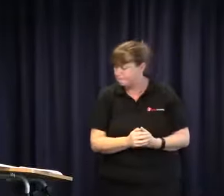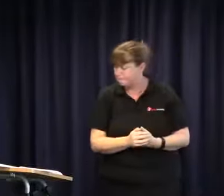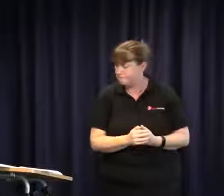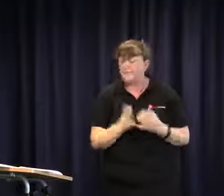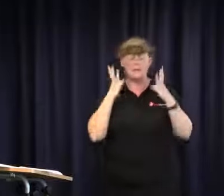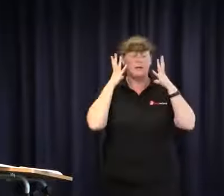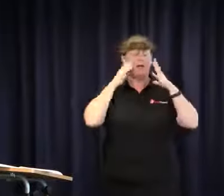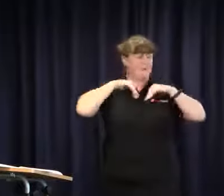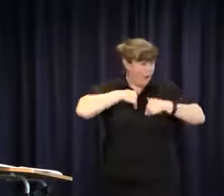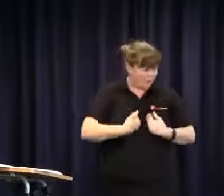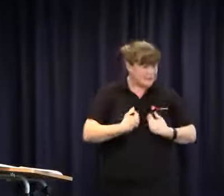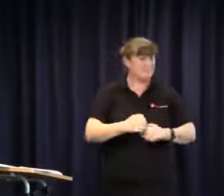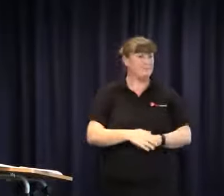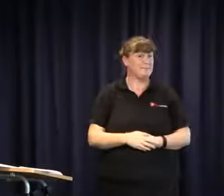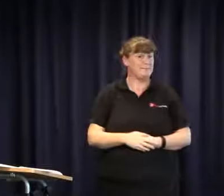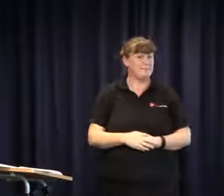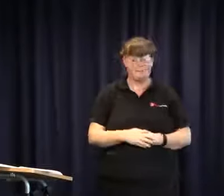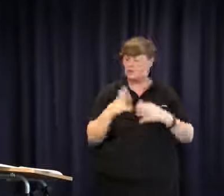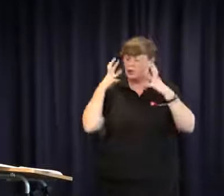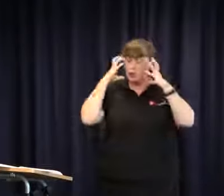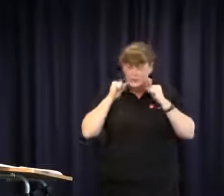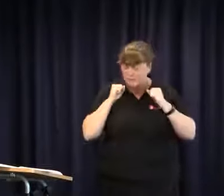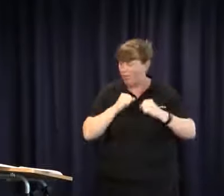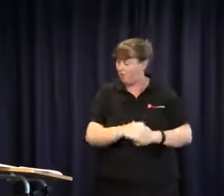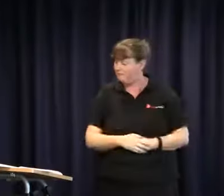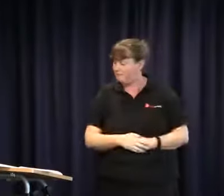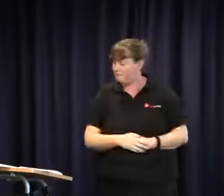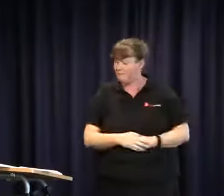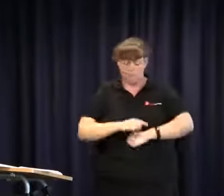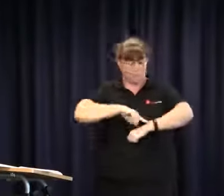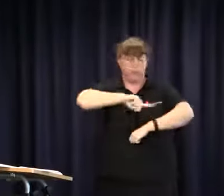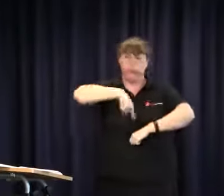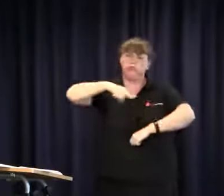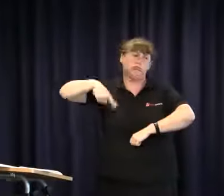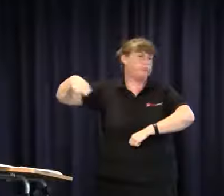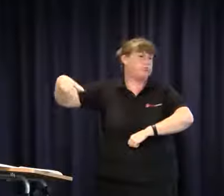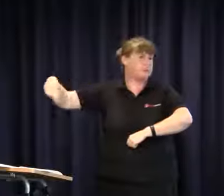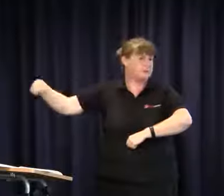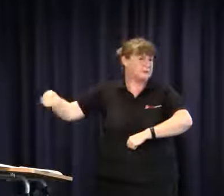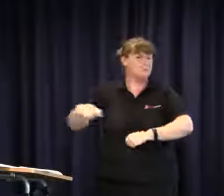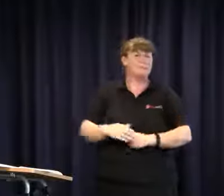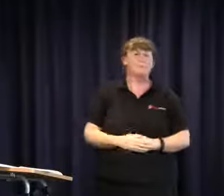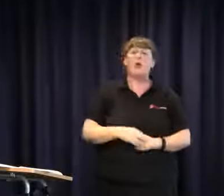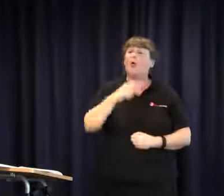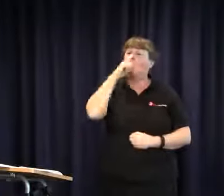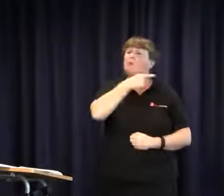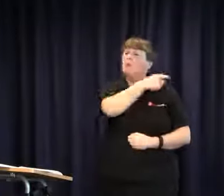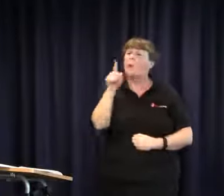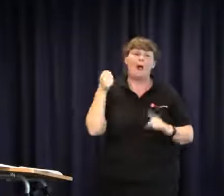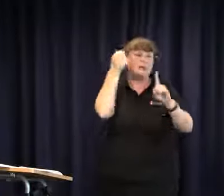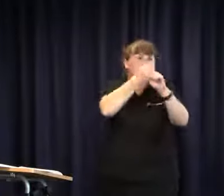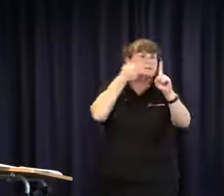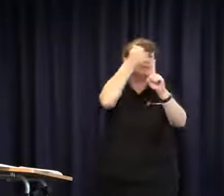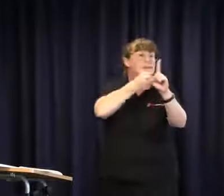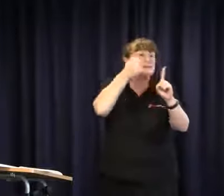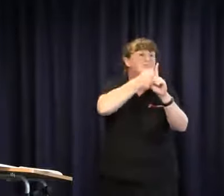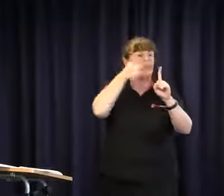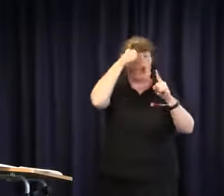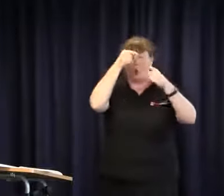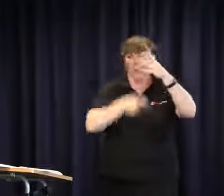as we all know, it's tiring, it's stressful. It takes so much time and energy. I can see